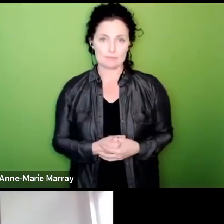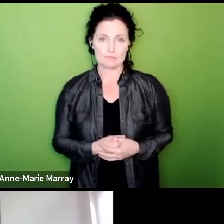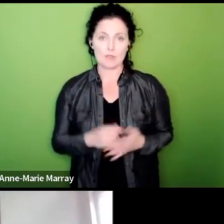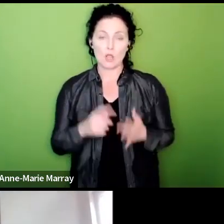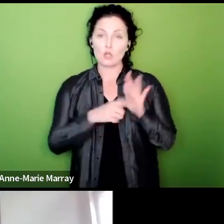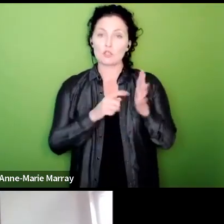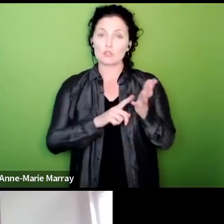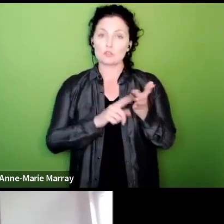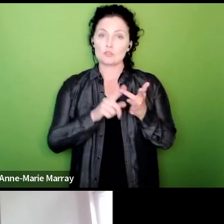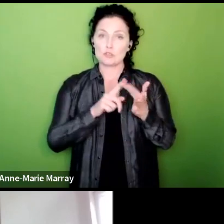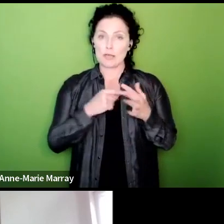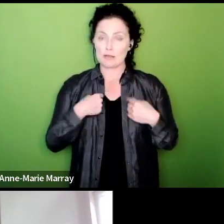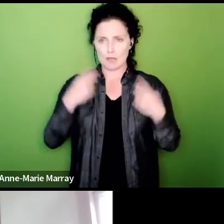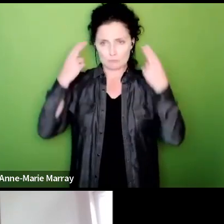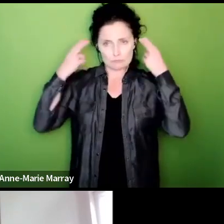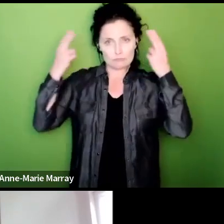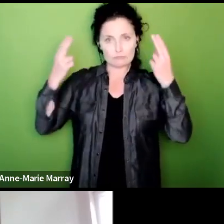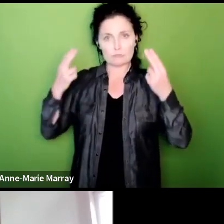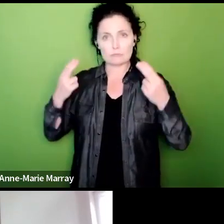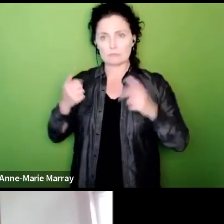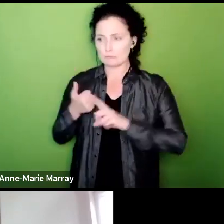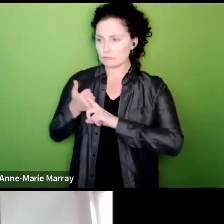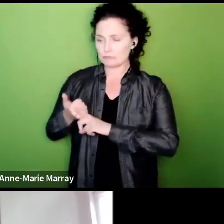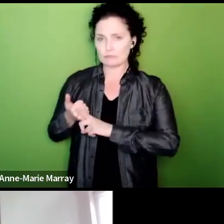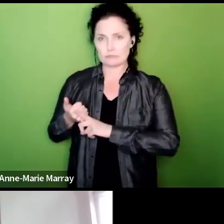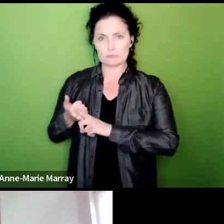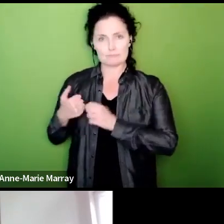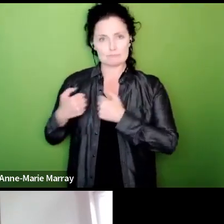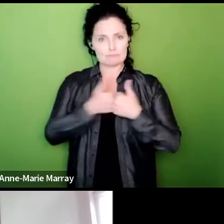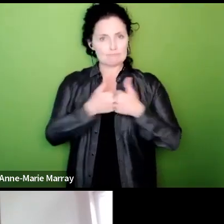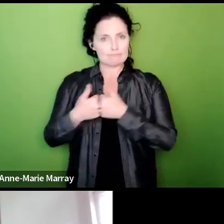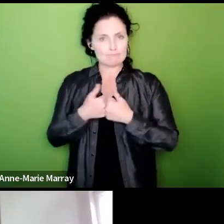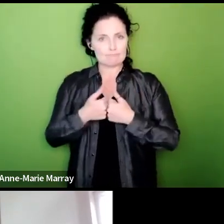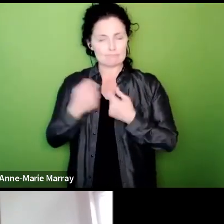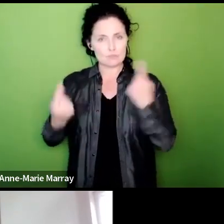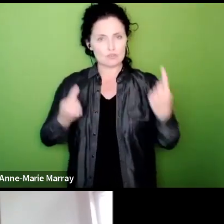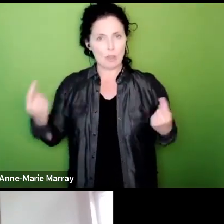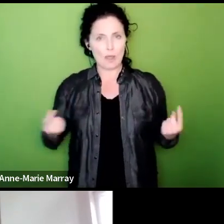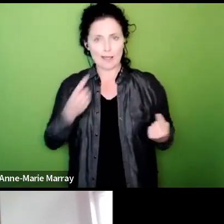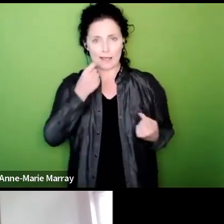allowed to stand up for myself and others at last after 12 years of taking the rubbish that this